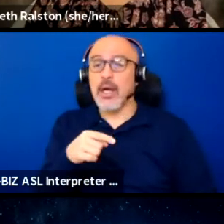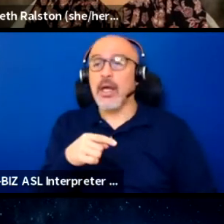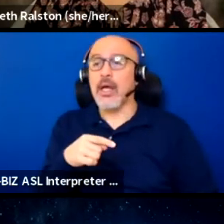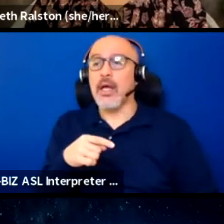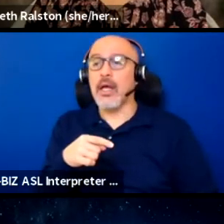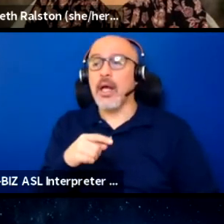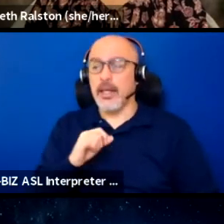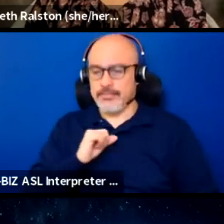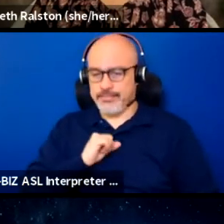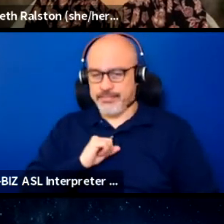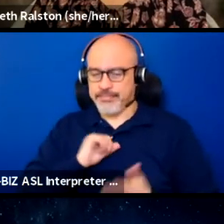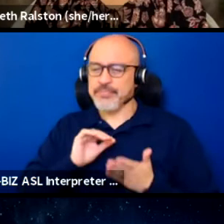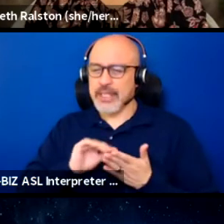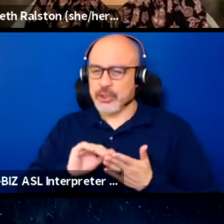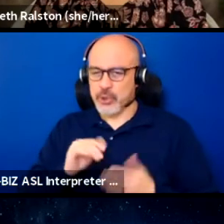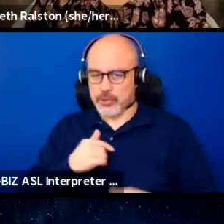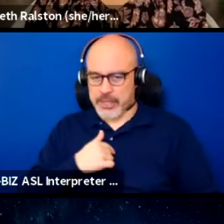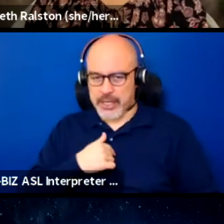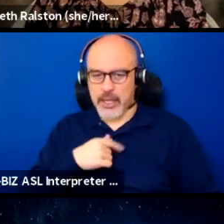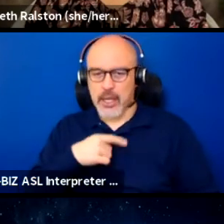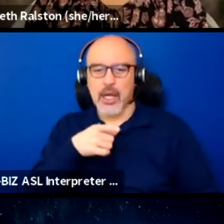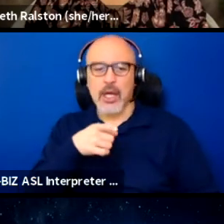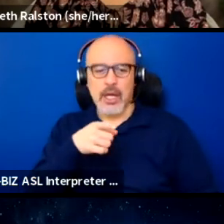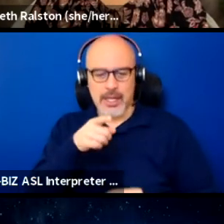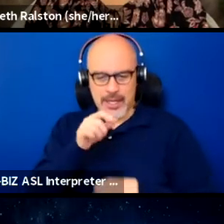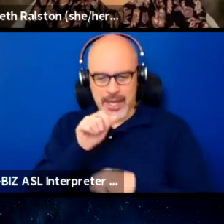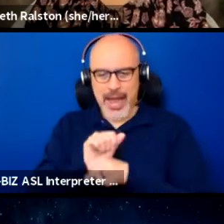I just worked for another theater company